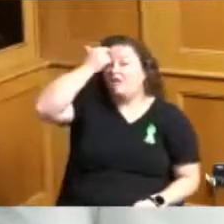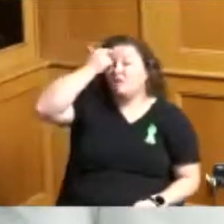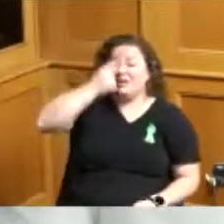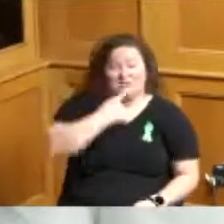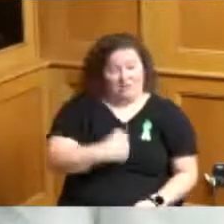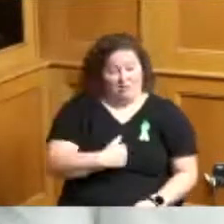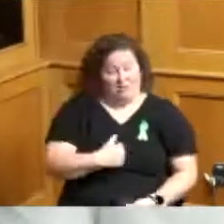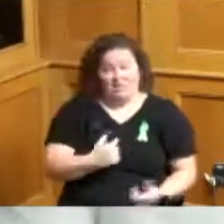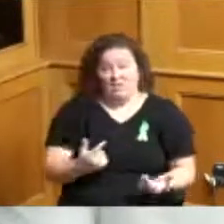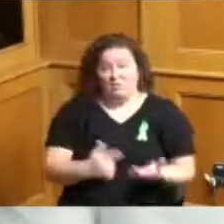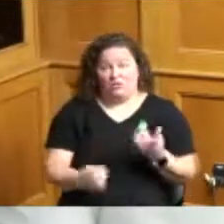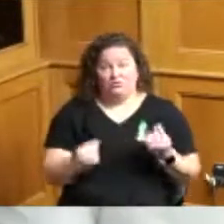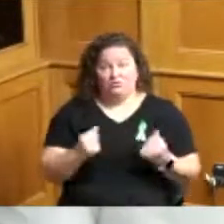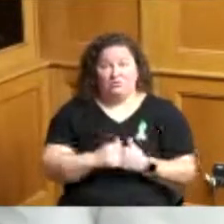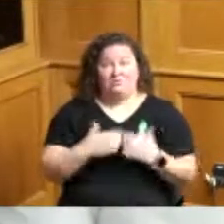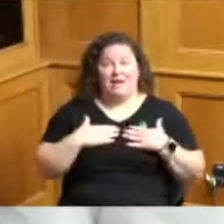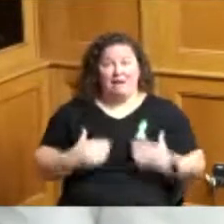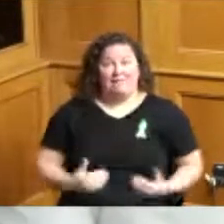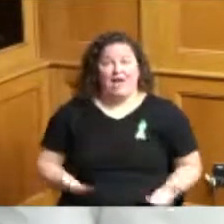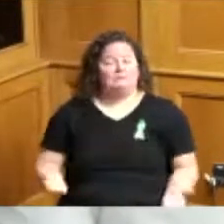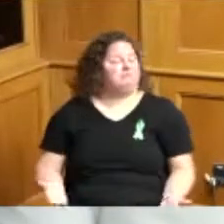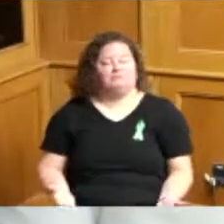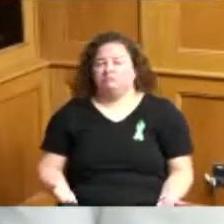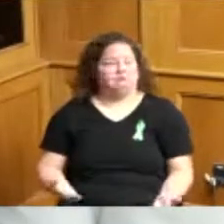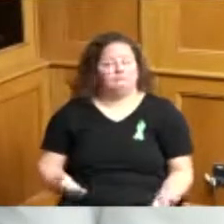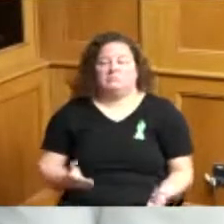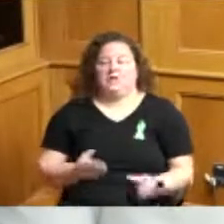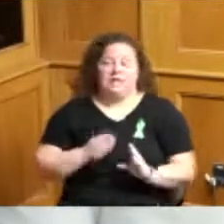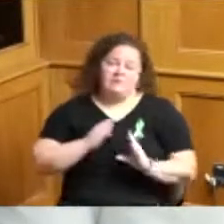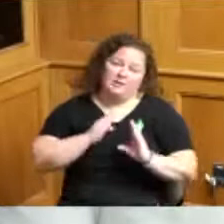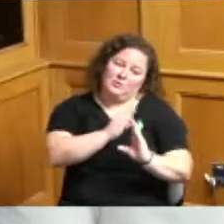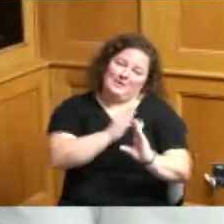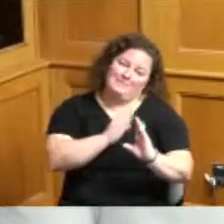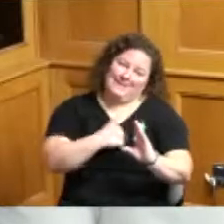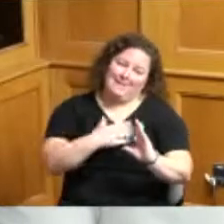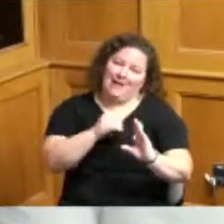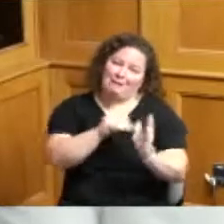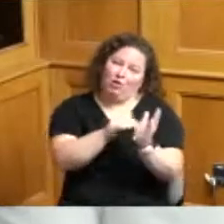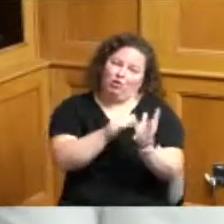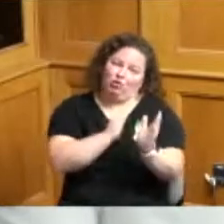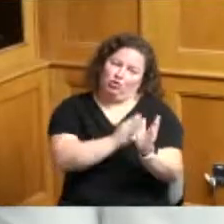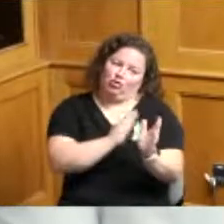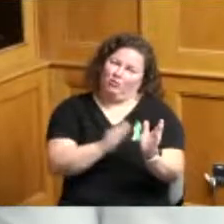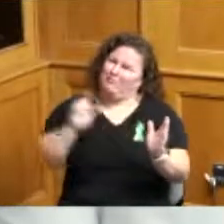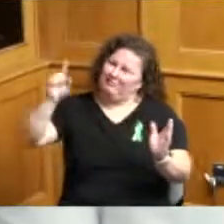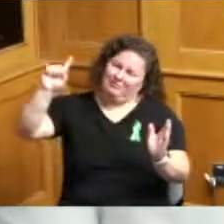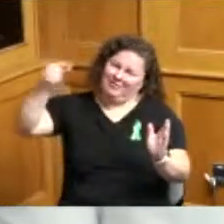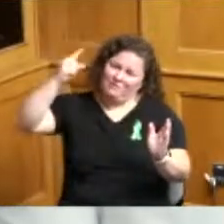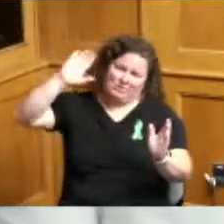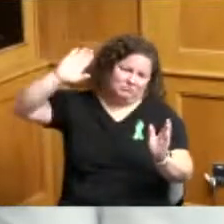what to do that's between me and my doctor and those people who are trained in the